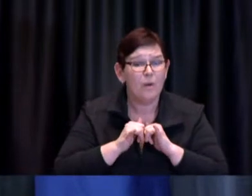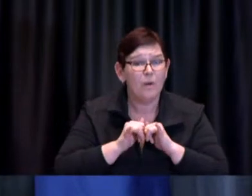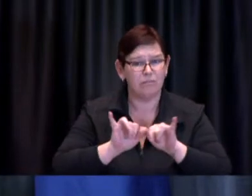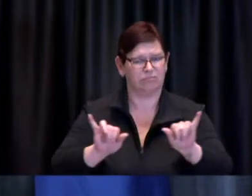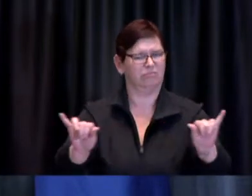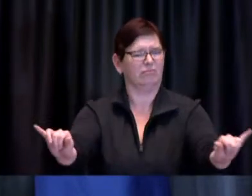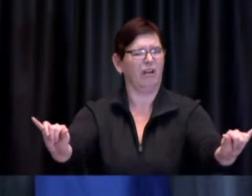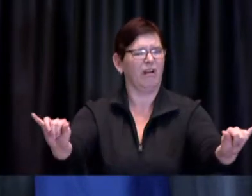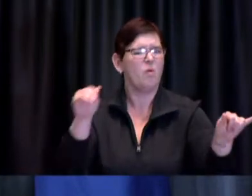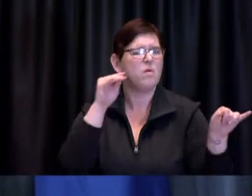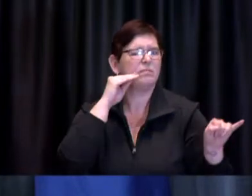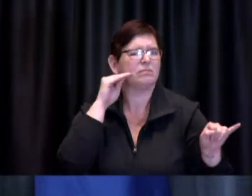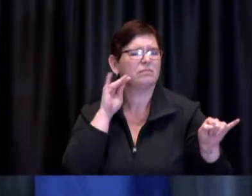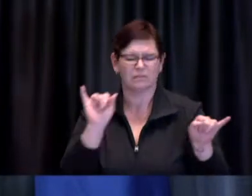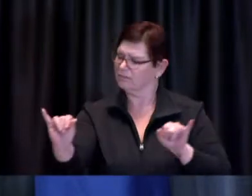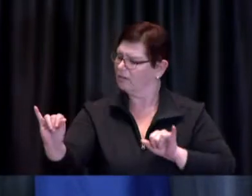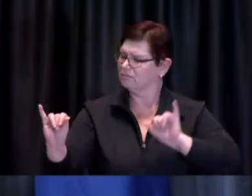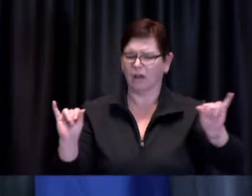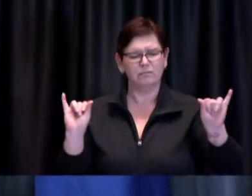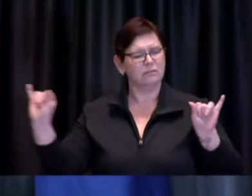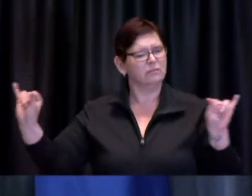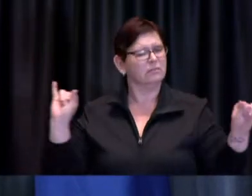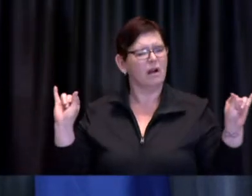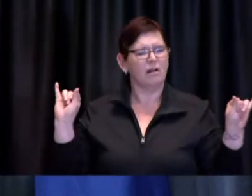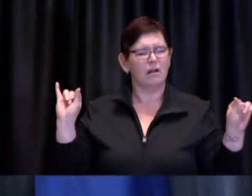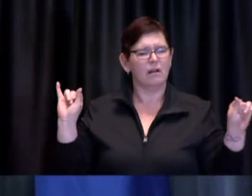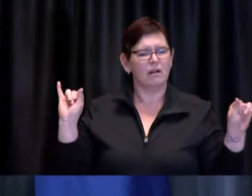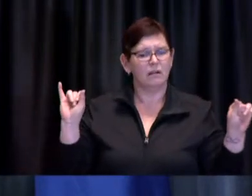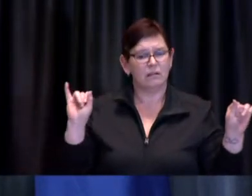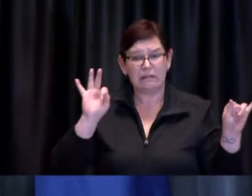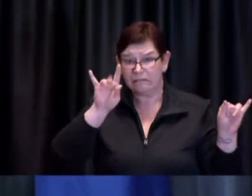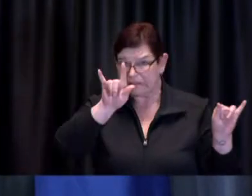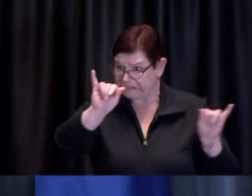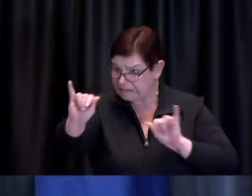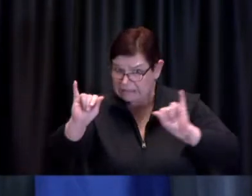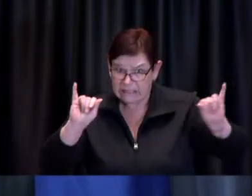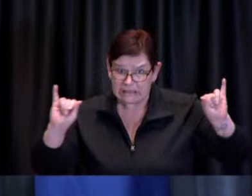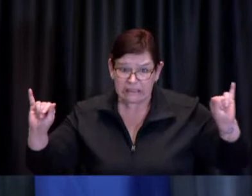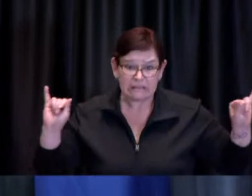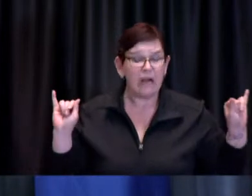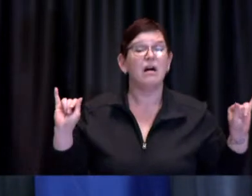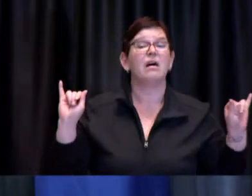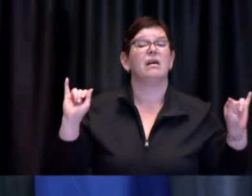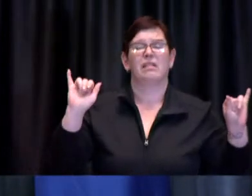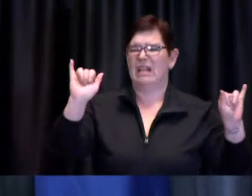for those for whom that is an option that's how we best protect our community and it's how we best protect